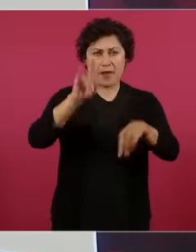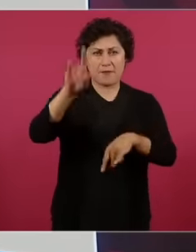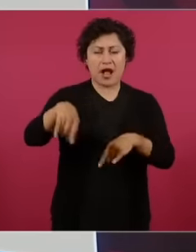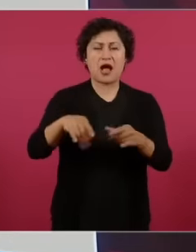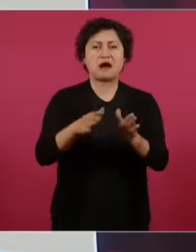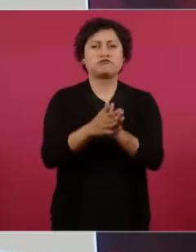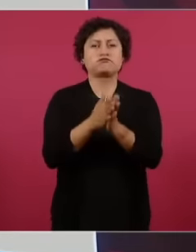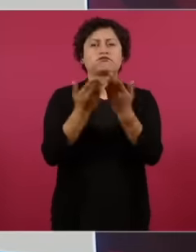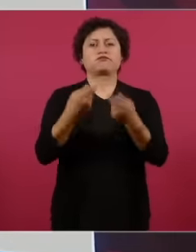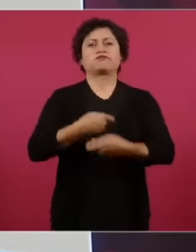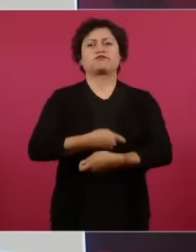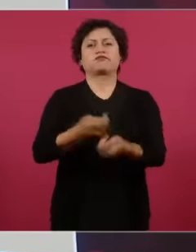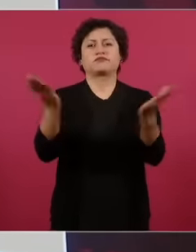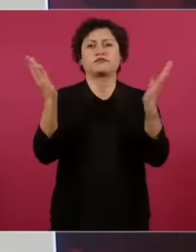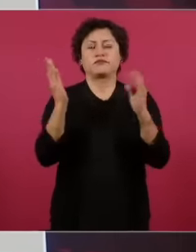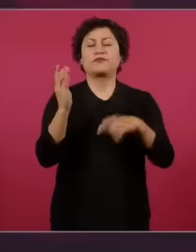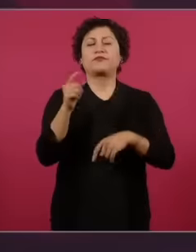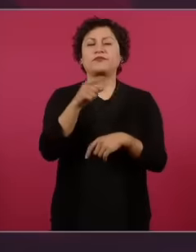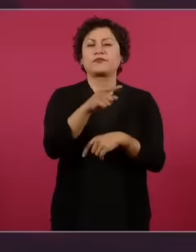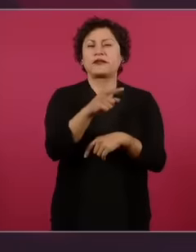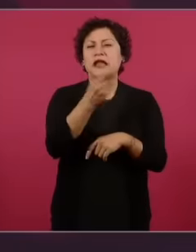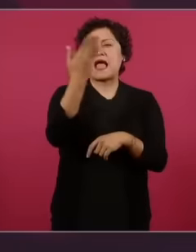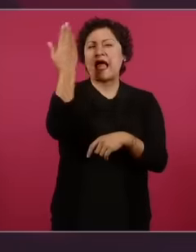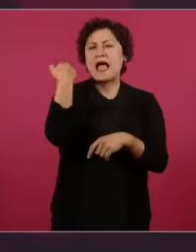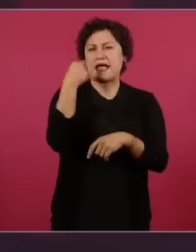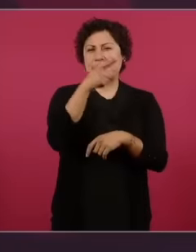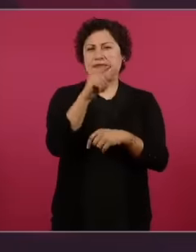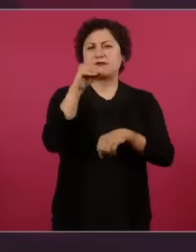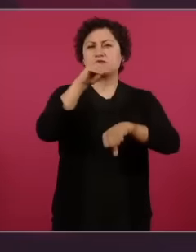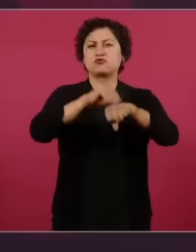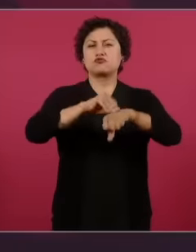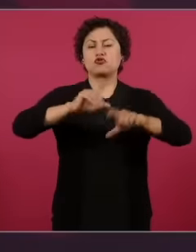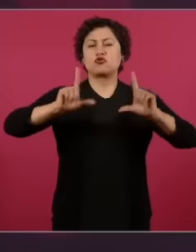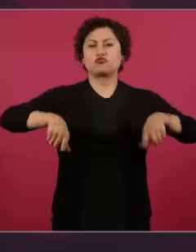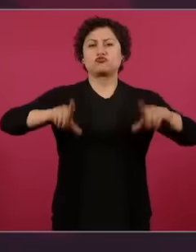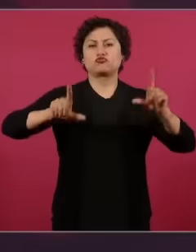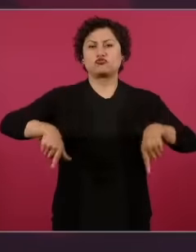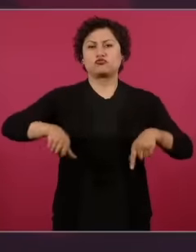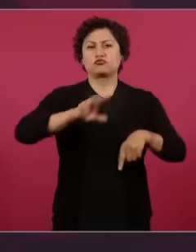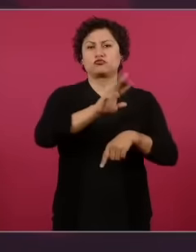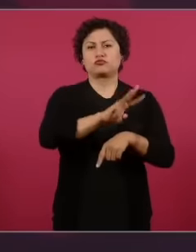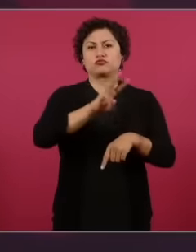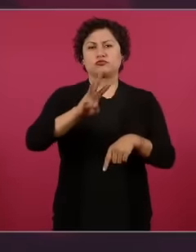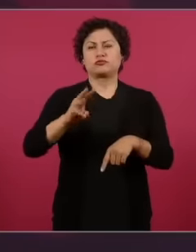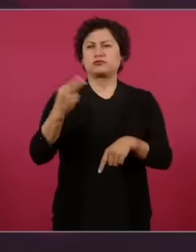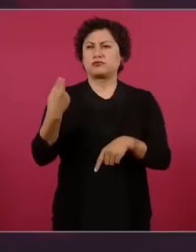Lorenzo